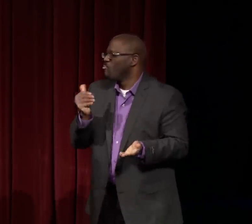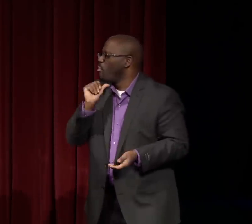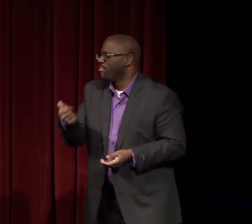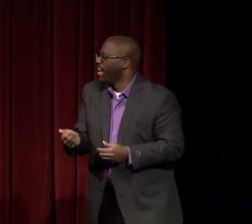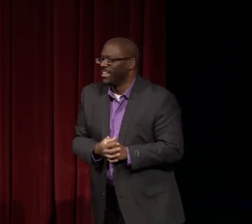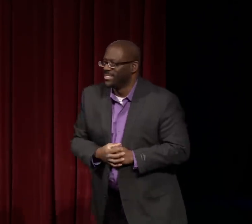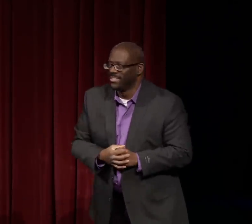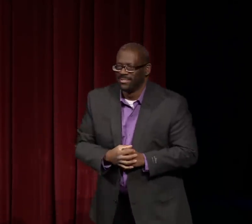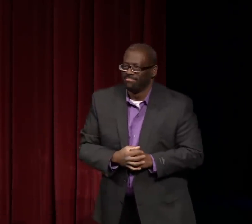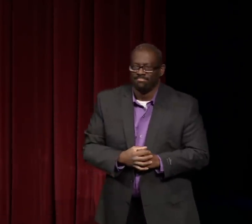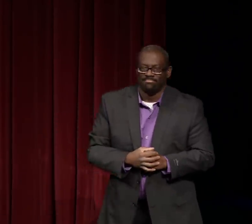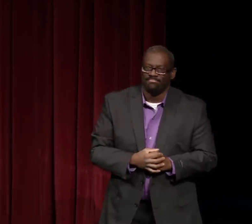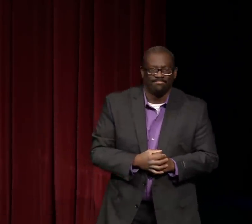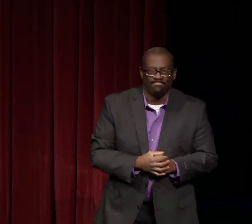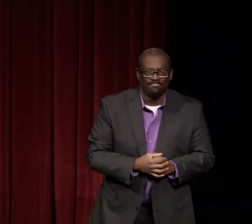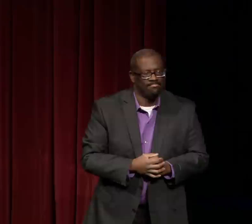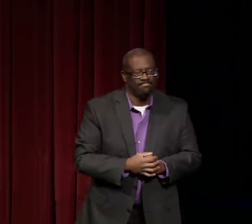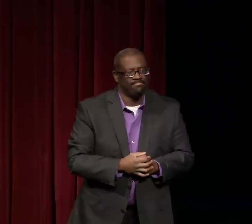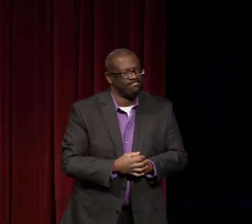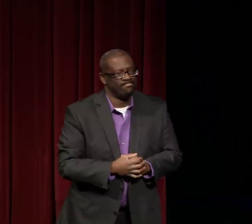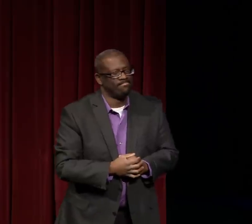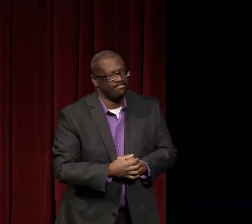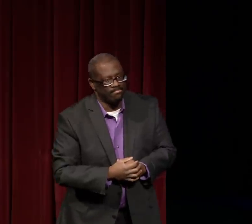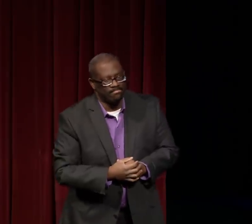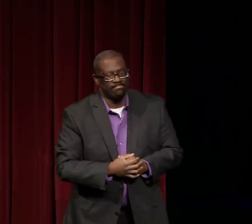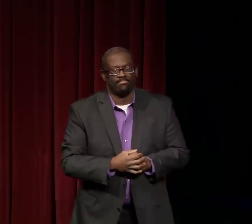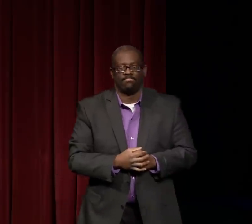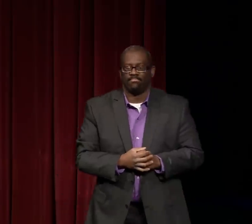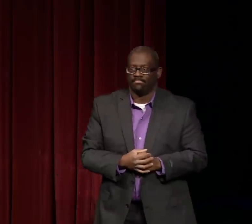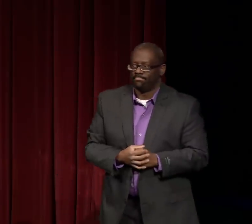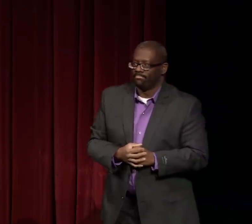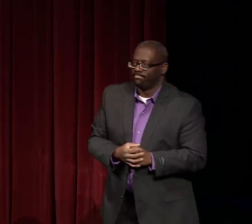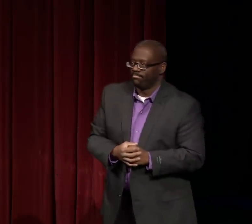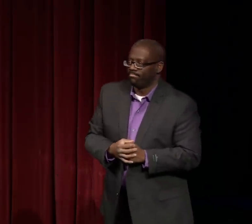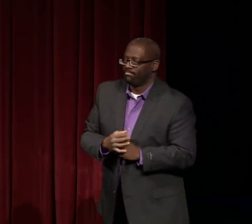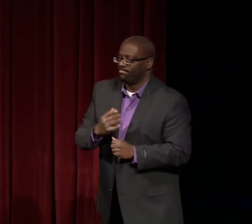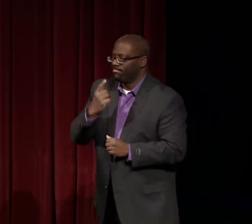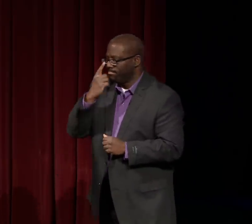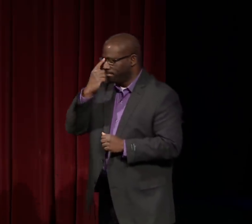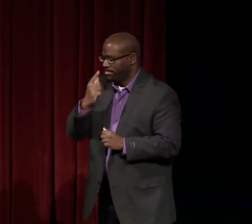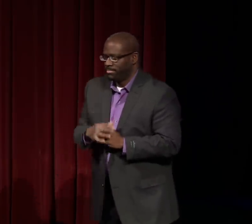was being provided, the cultural piece was absent.